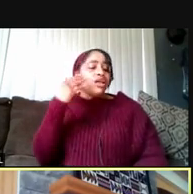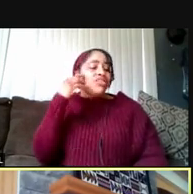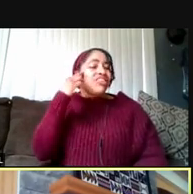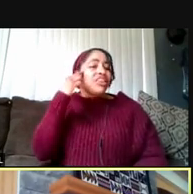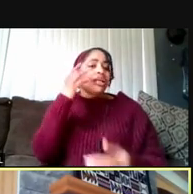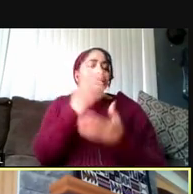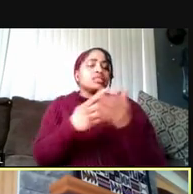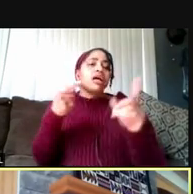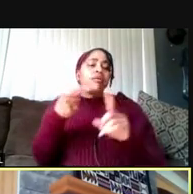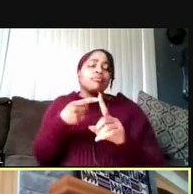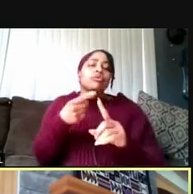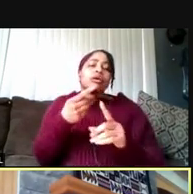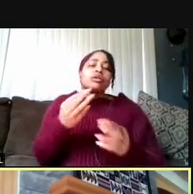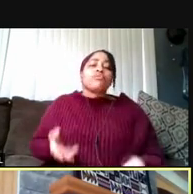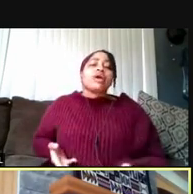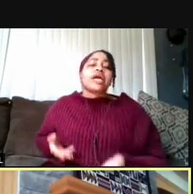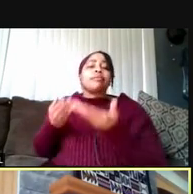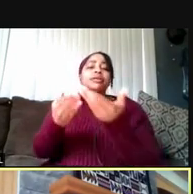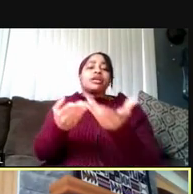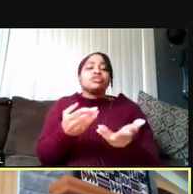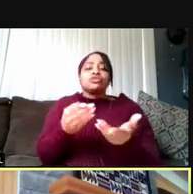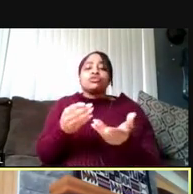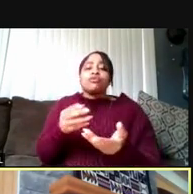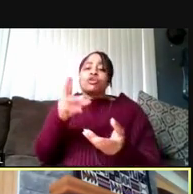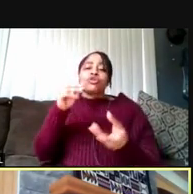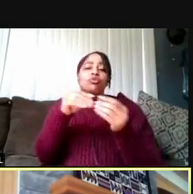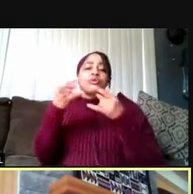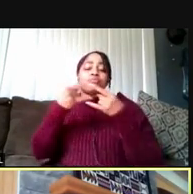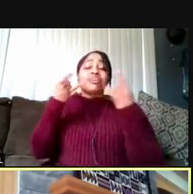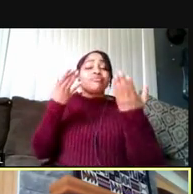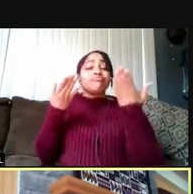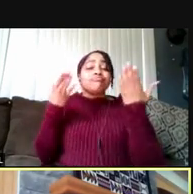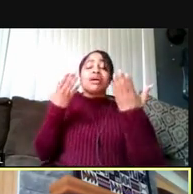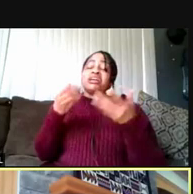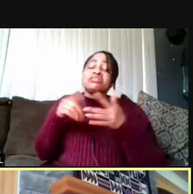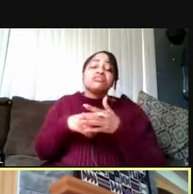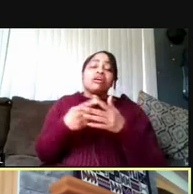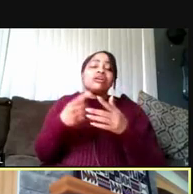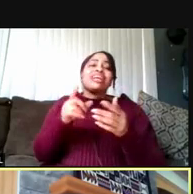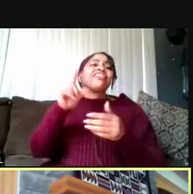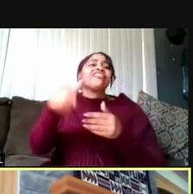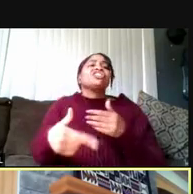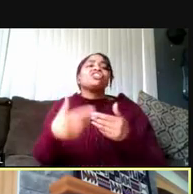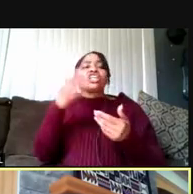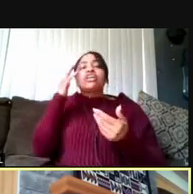the recommendation for outdoor masking may get lifted. I mean, obviously eventually it will be lifted.